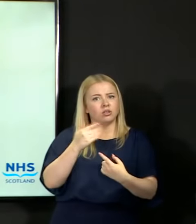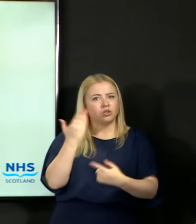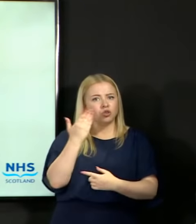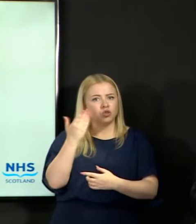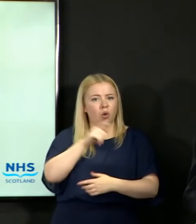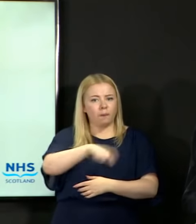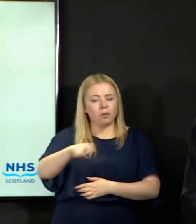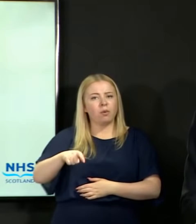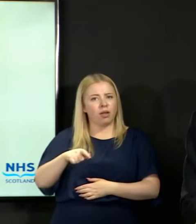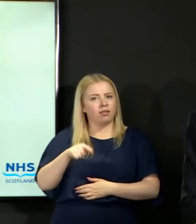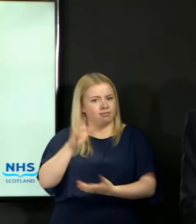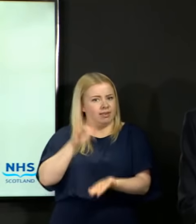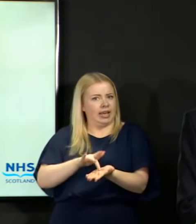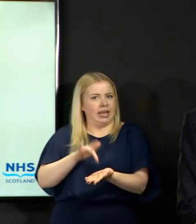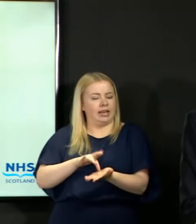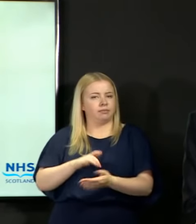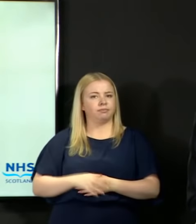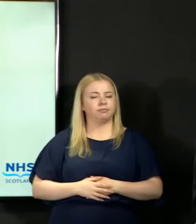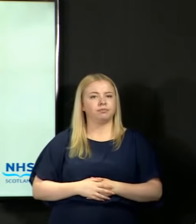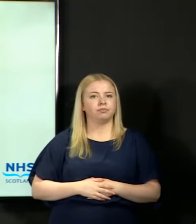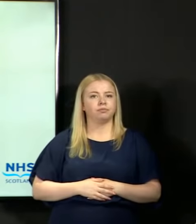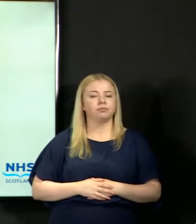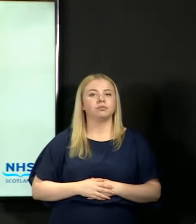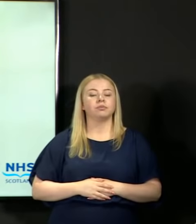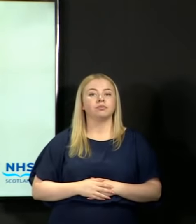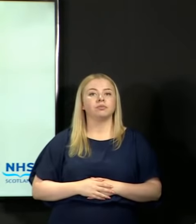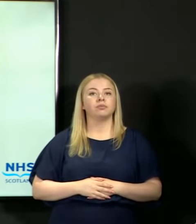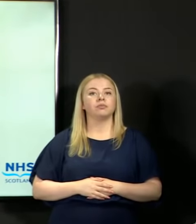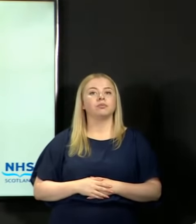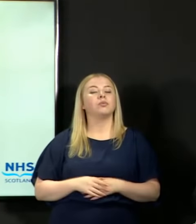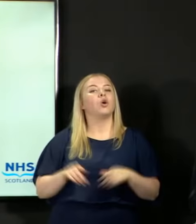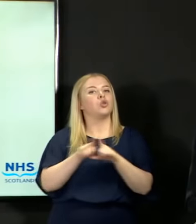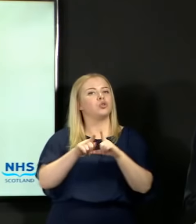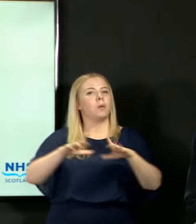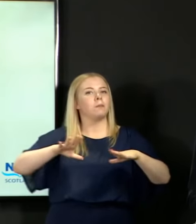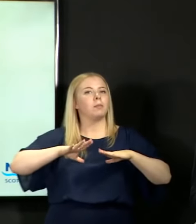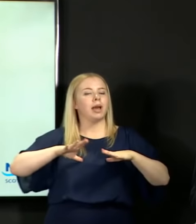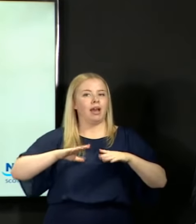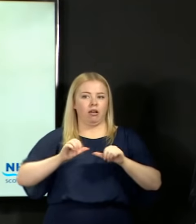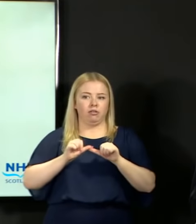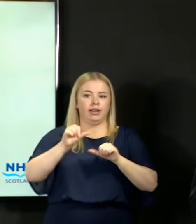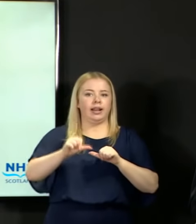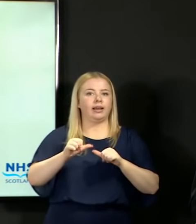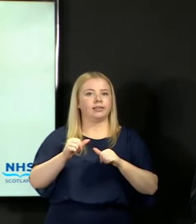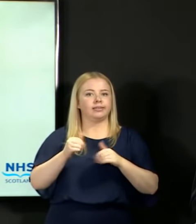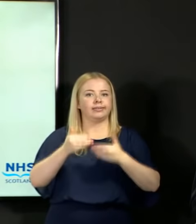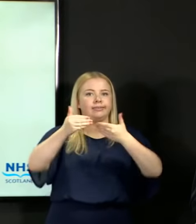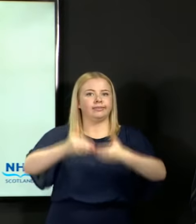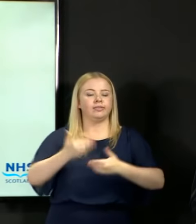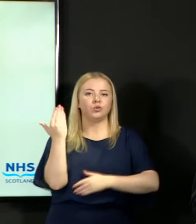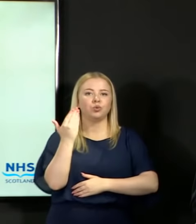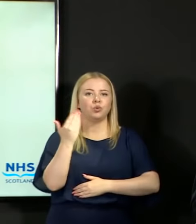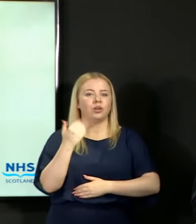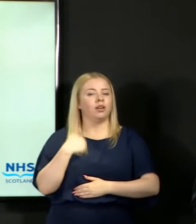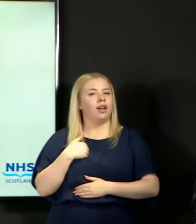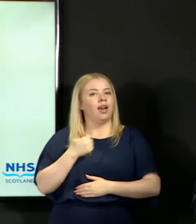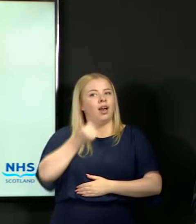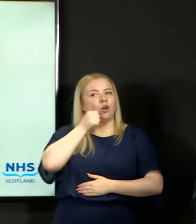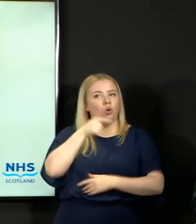In relation to the preparations for the school return, I do not doubt the challenges that the education system faces.